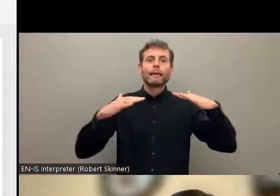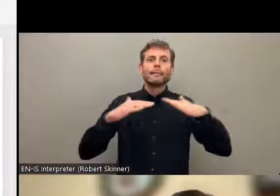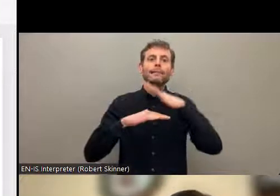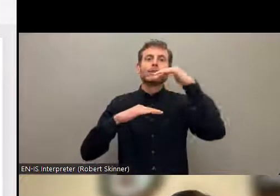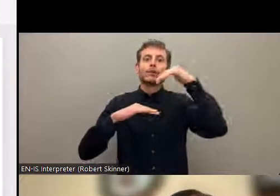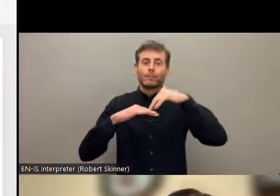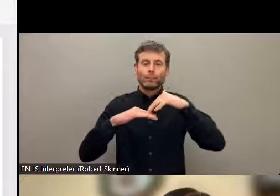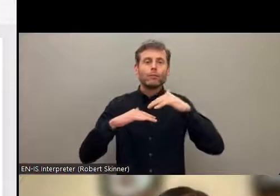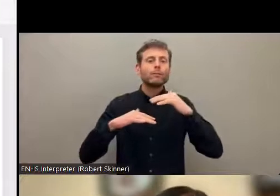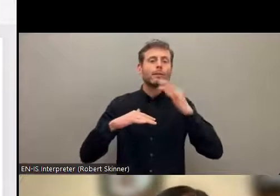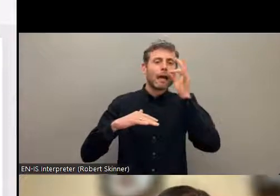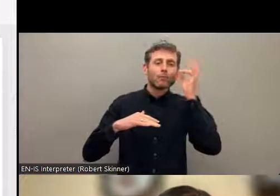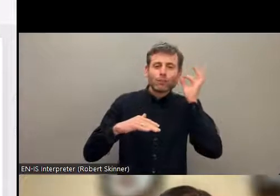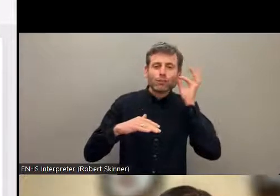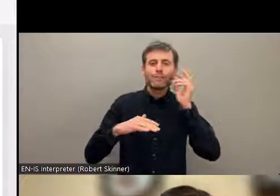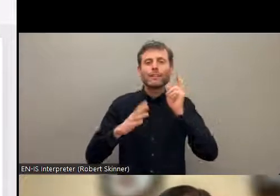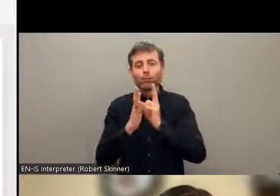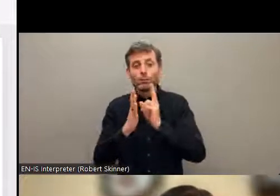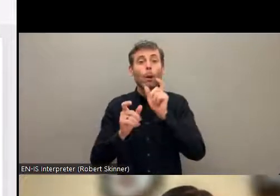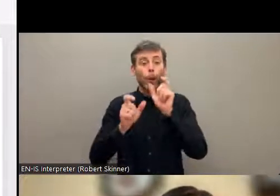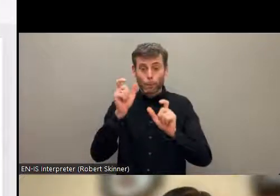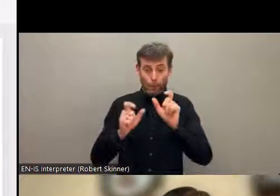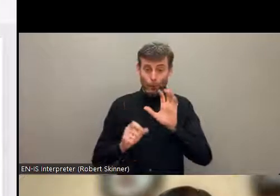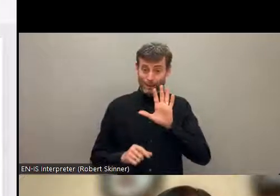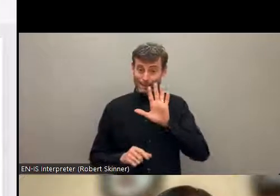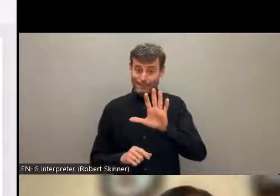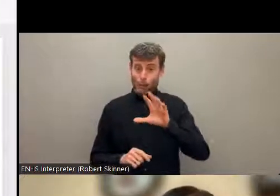at those majority of population and their recognition